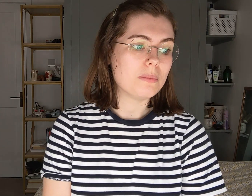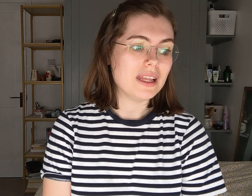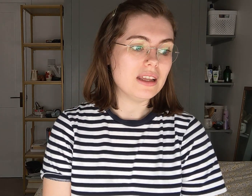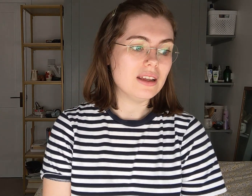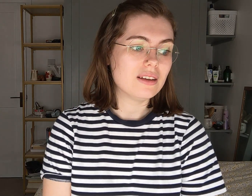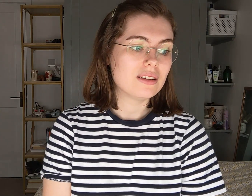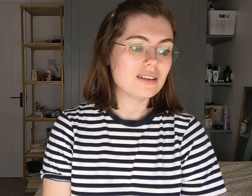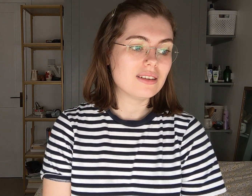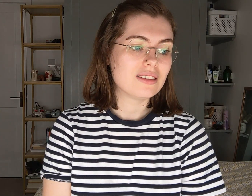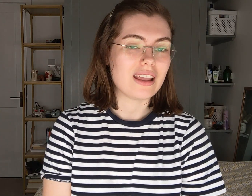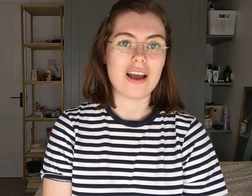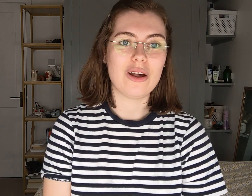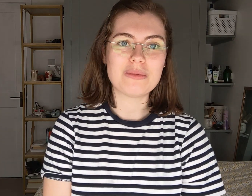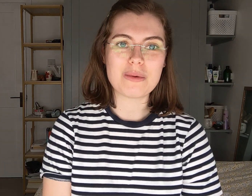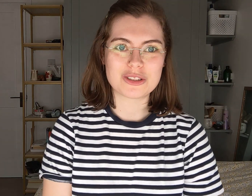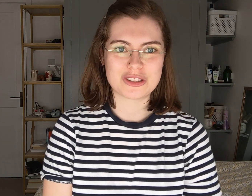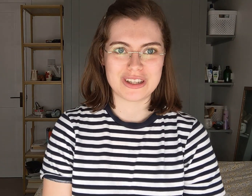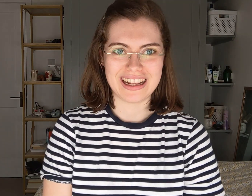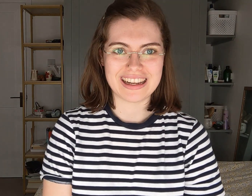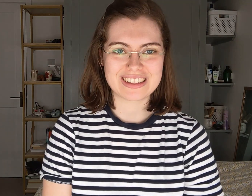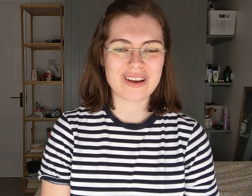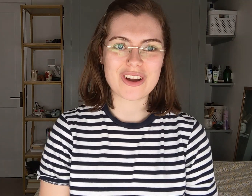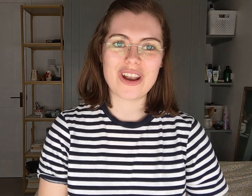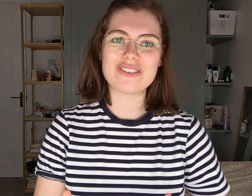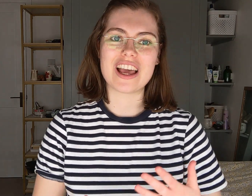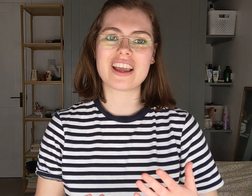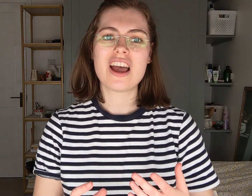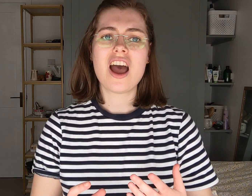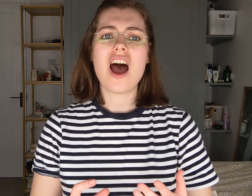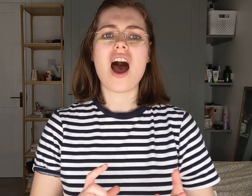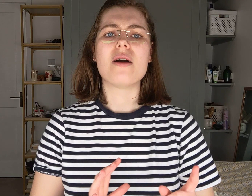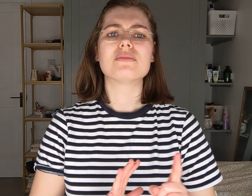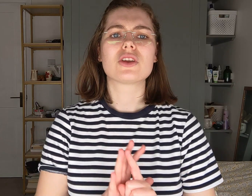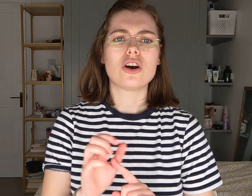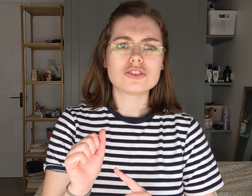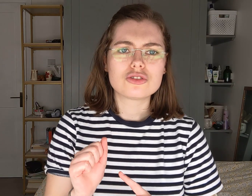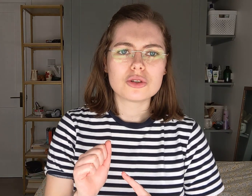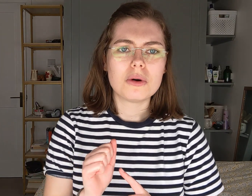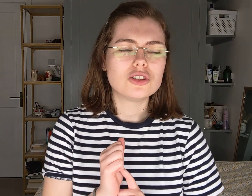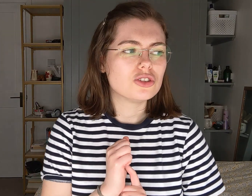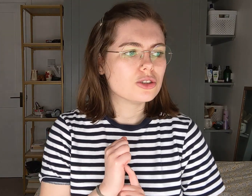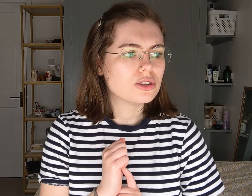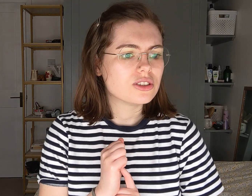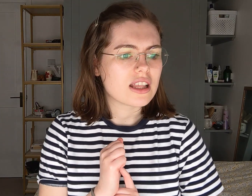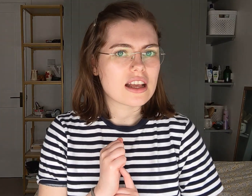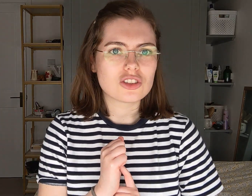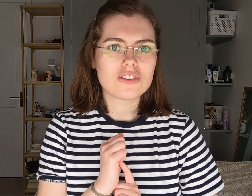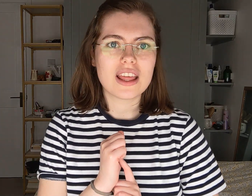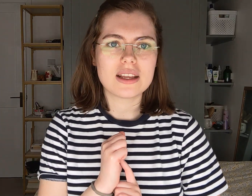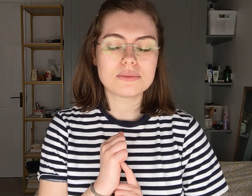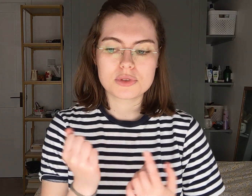will be. Yeah, a lot of my modules are in English. So I've got a lot of like cultural modules and that sort of thing.